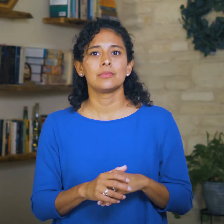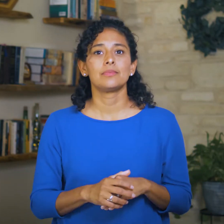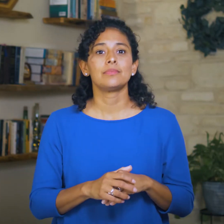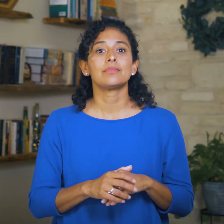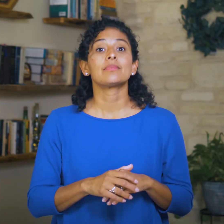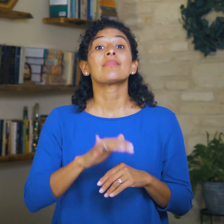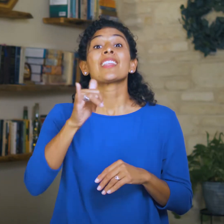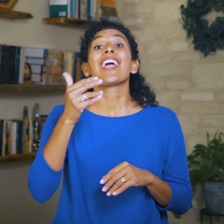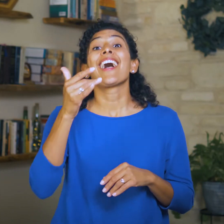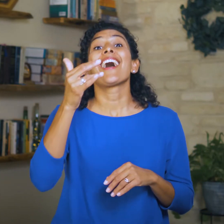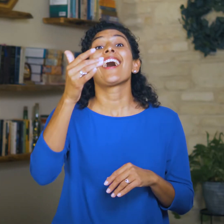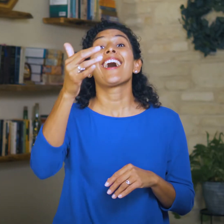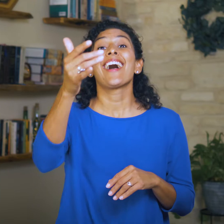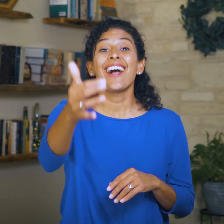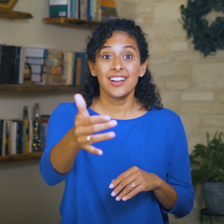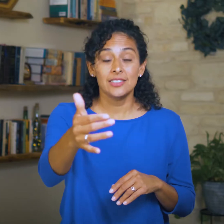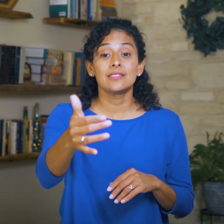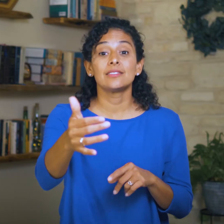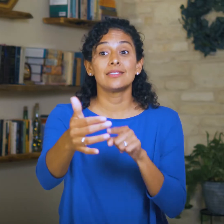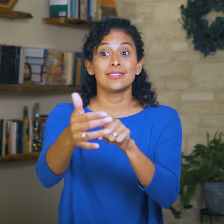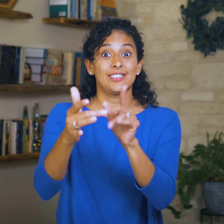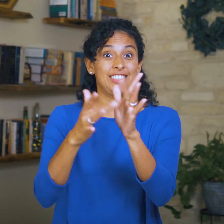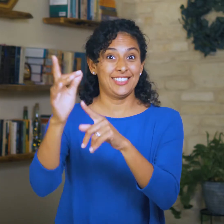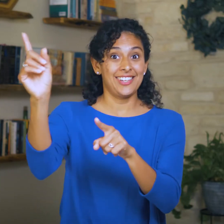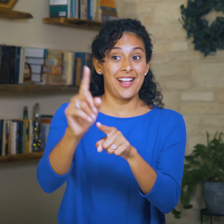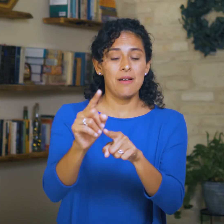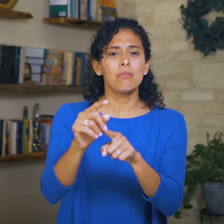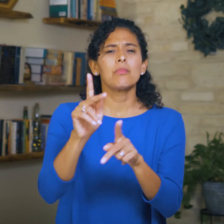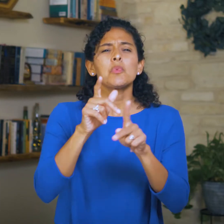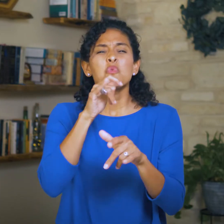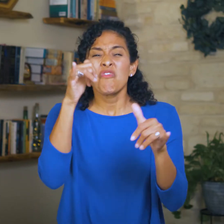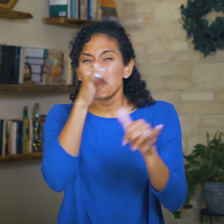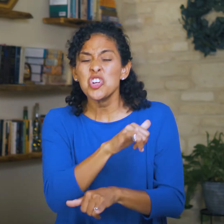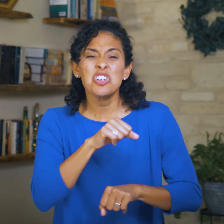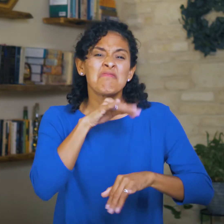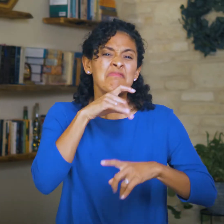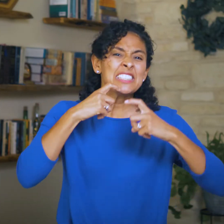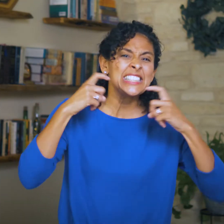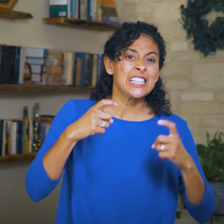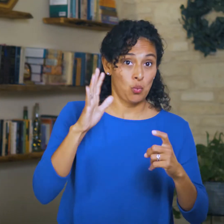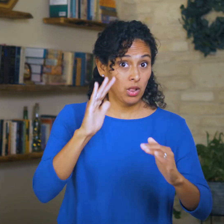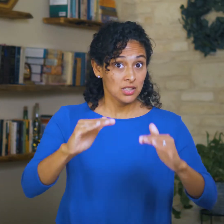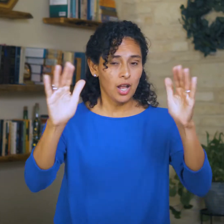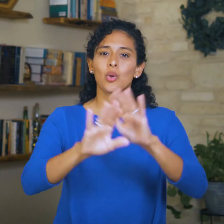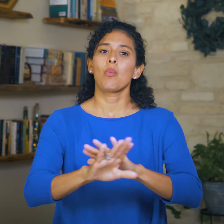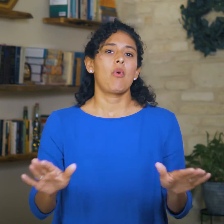In that future day, fools and scoundrels won’t be exalted anymore,